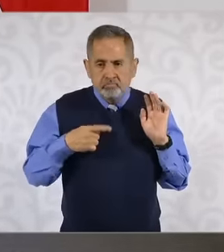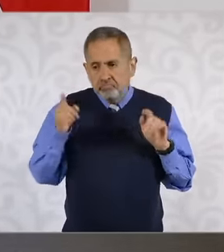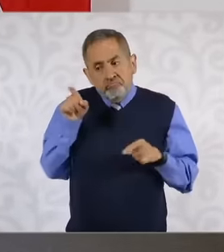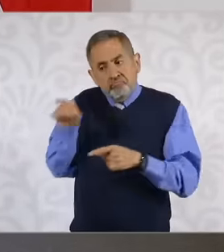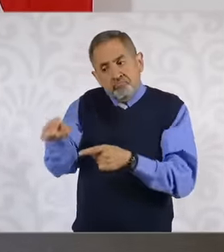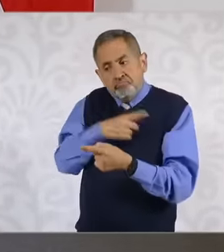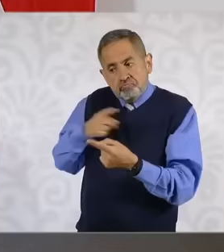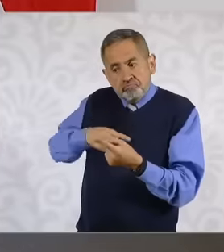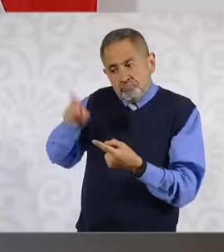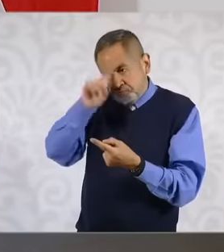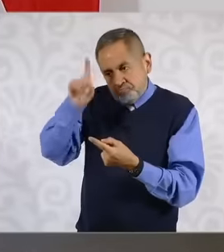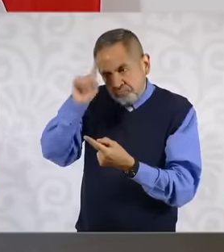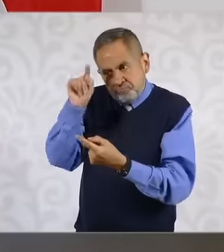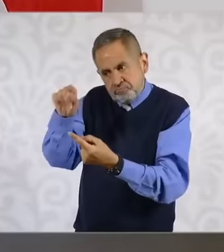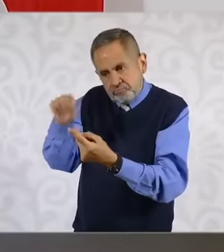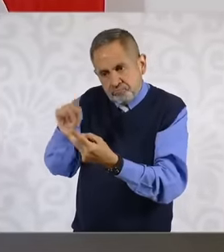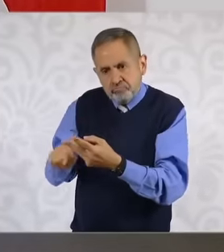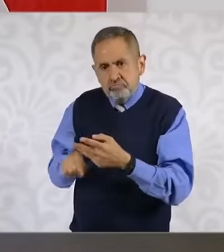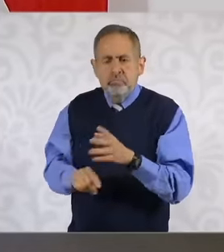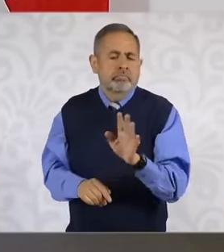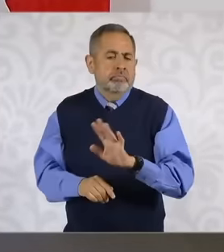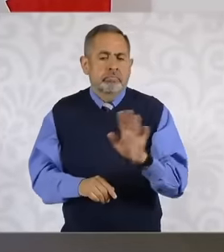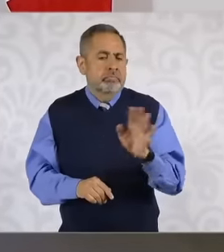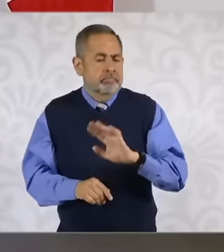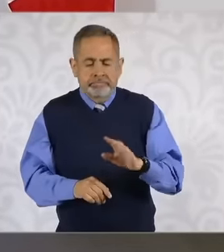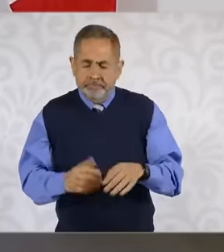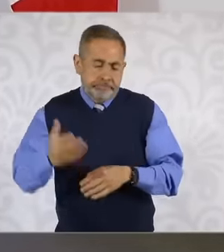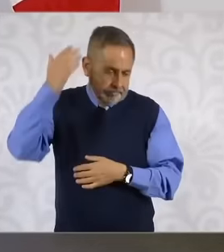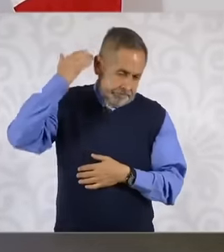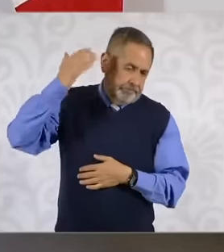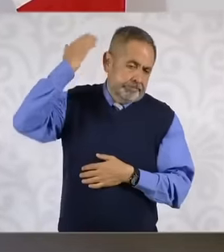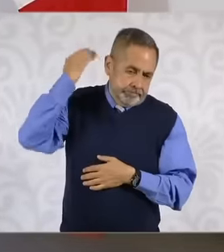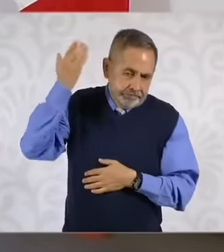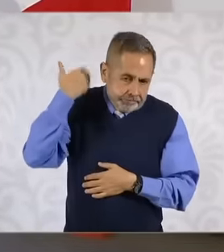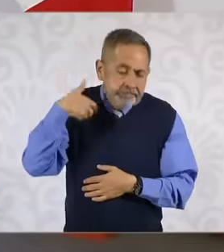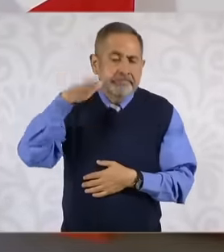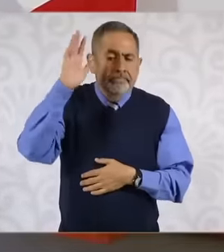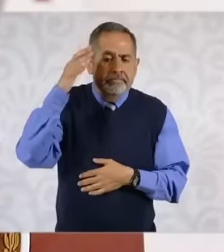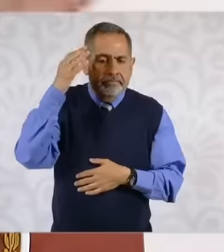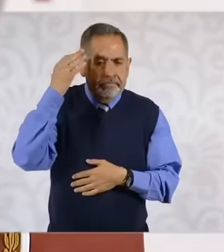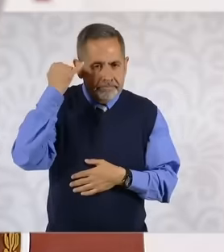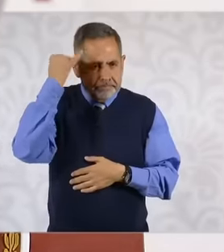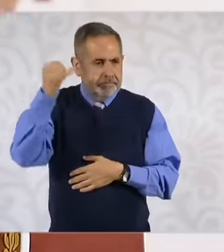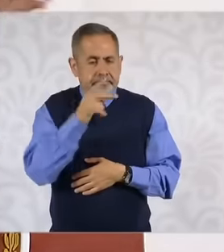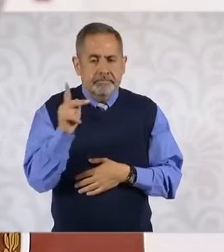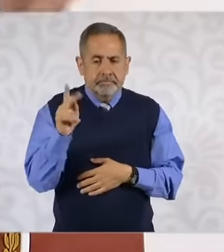from the government as it was before in the time of the PRI and also of the PAN because